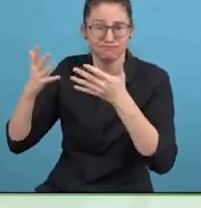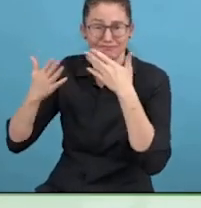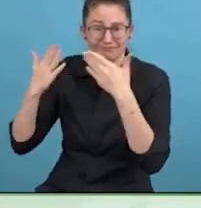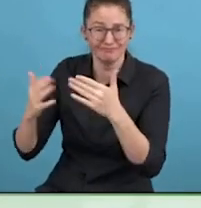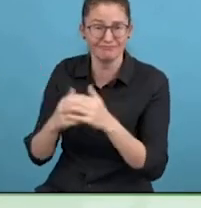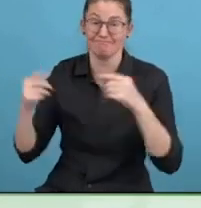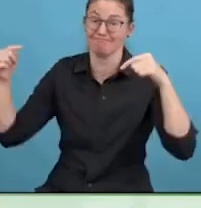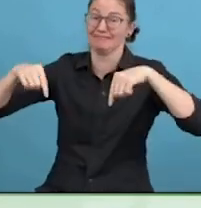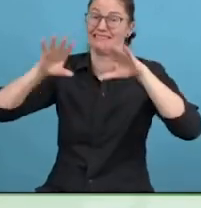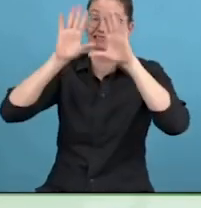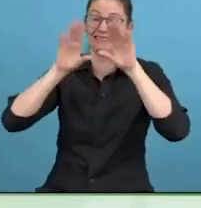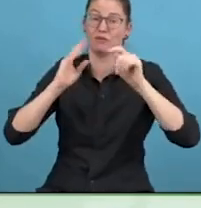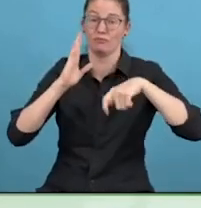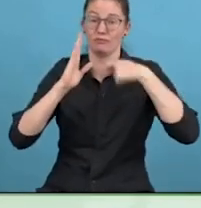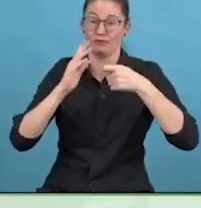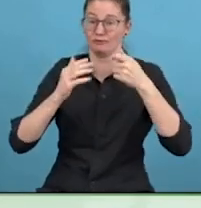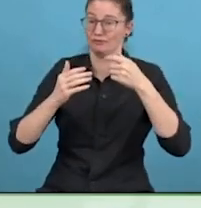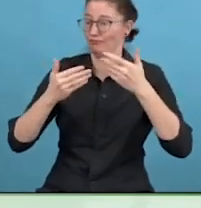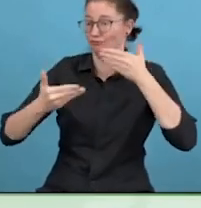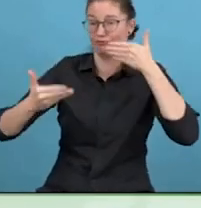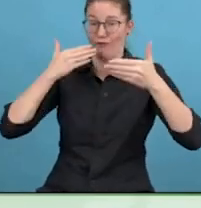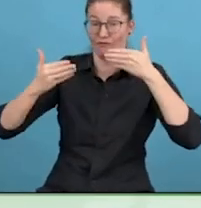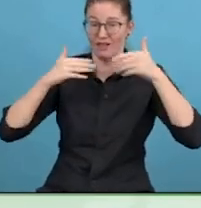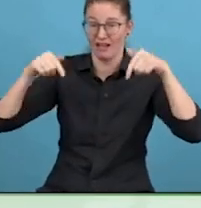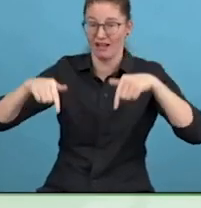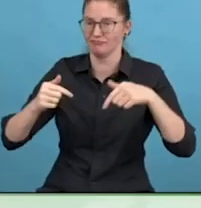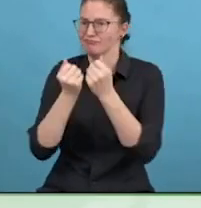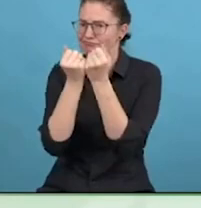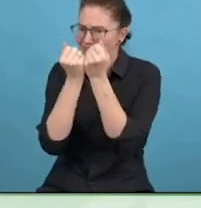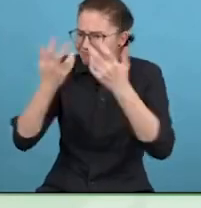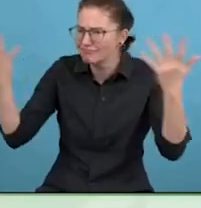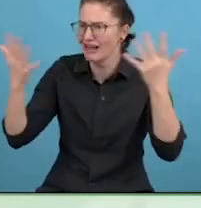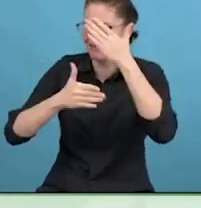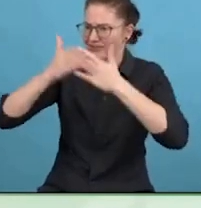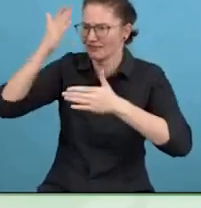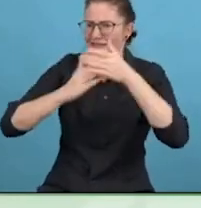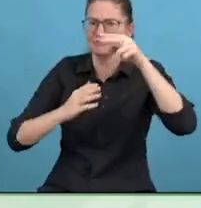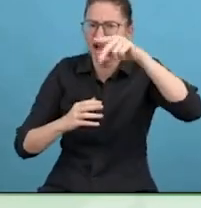Most of them, it is their first experience with a disabling